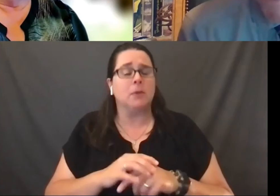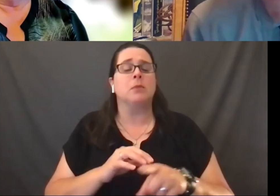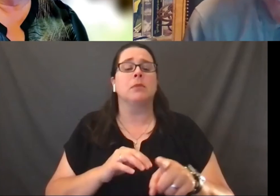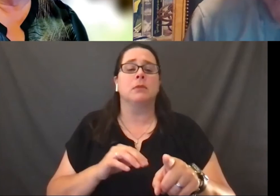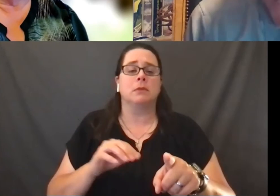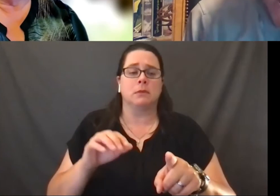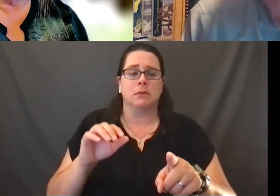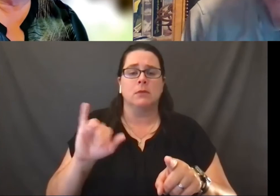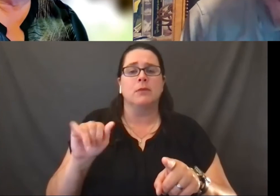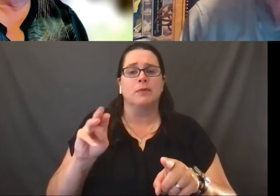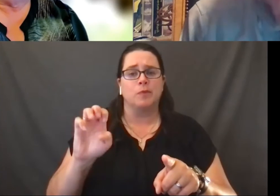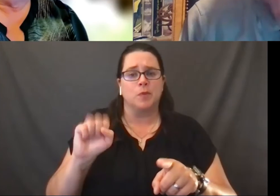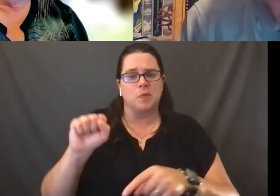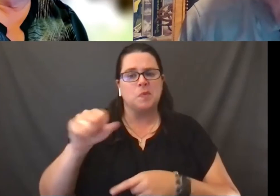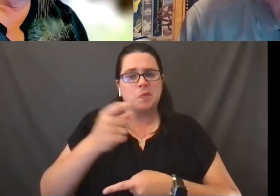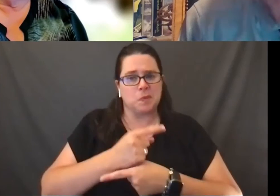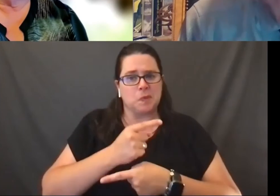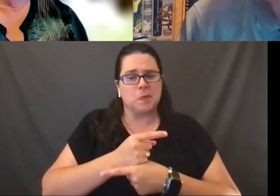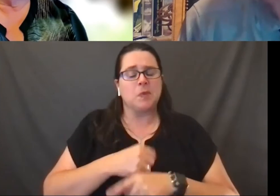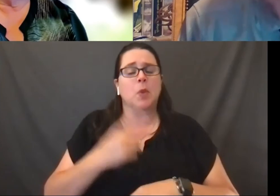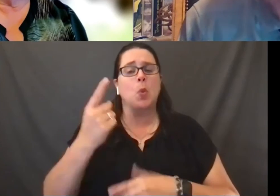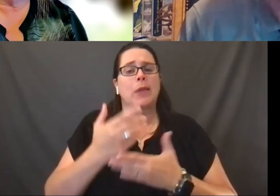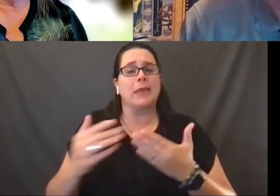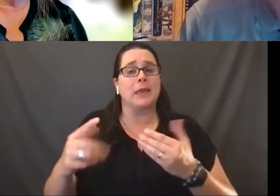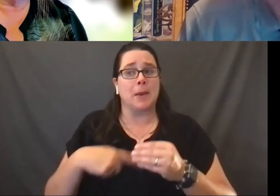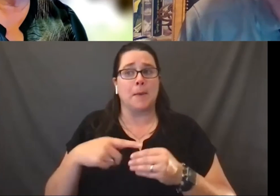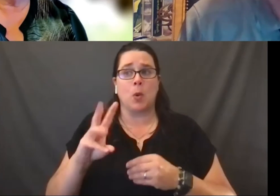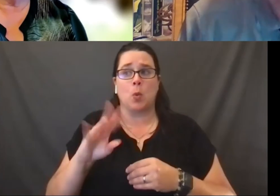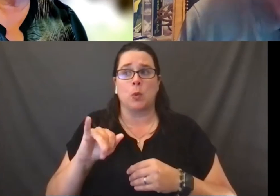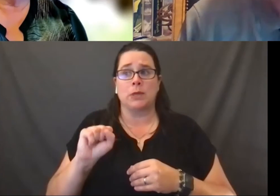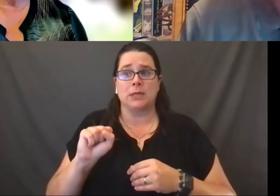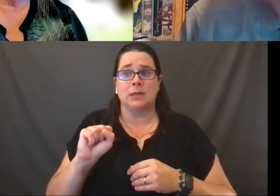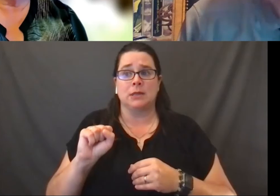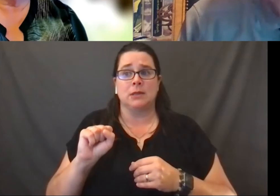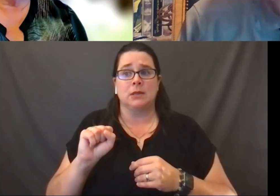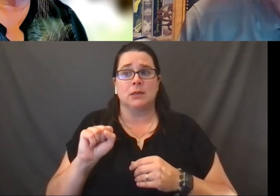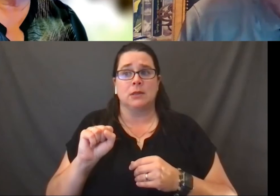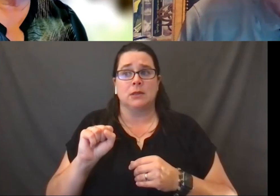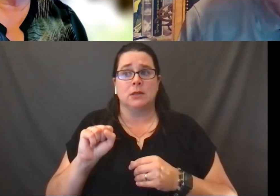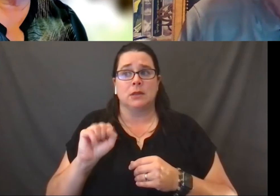So once again, one of the things about Wisconsin's standards here